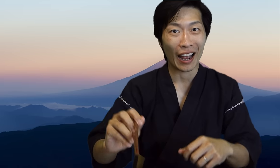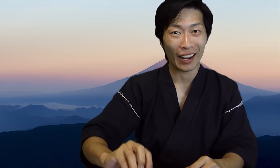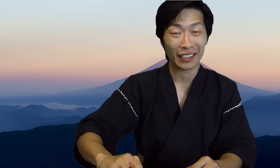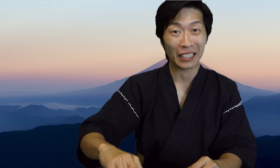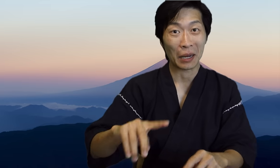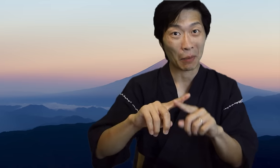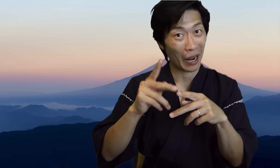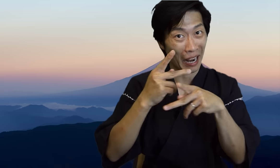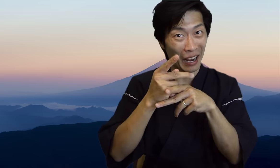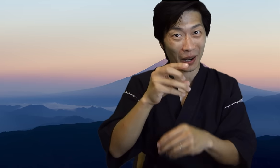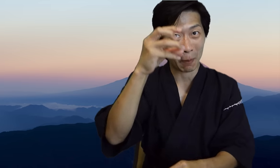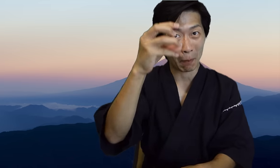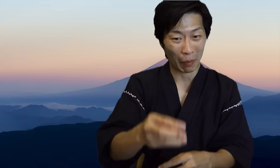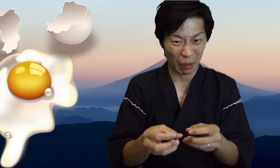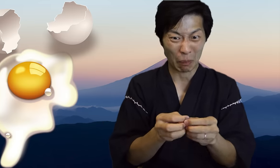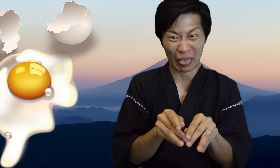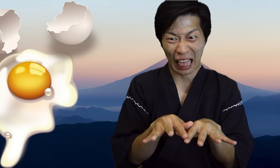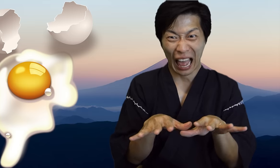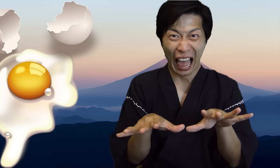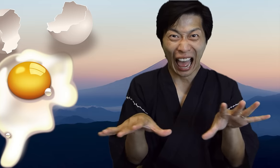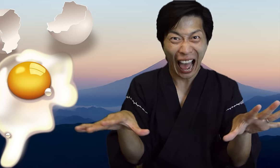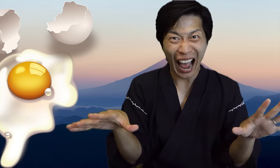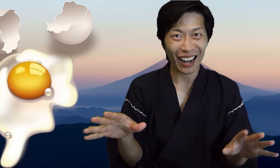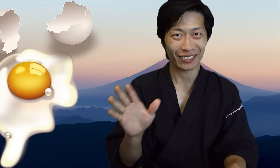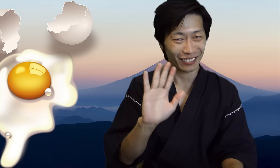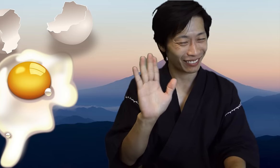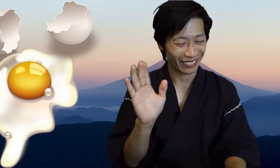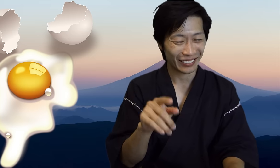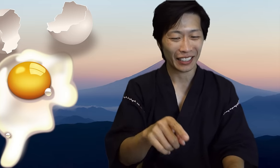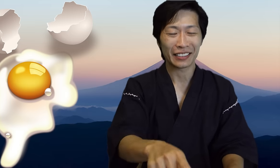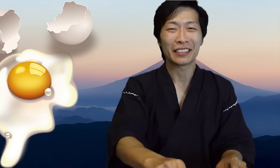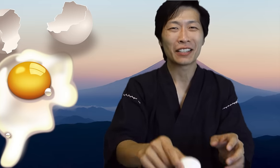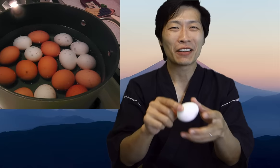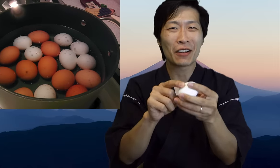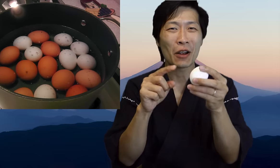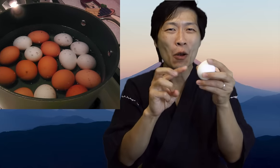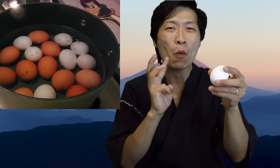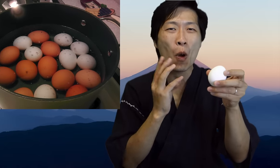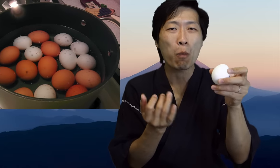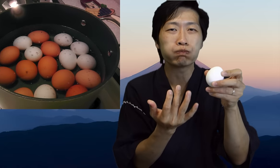can do it but be careful you don't drop the egg and make a mess. So what I